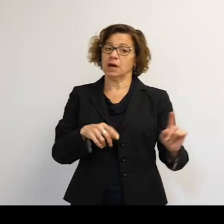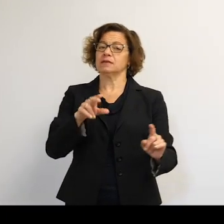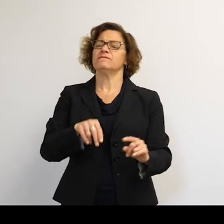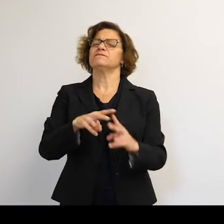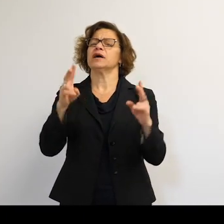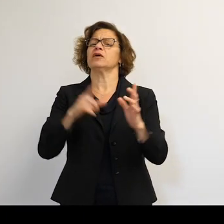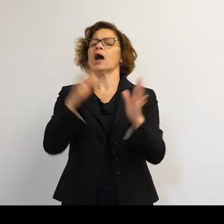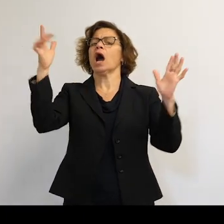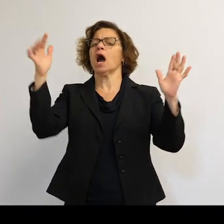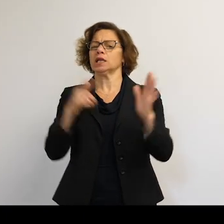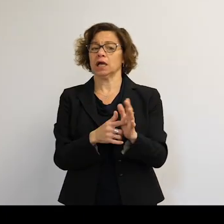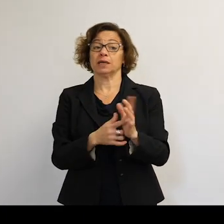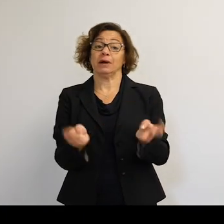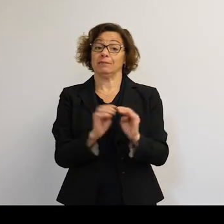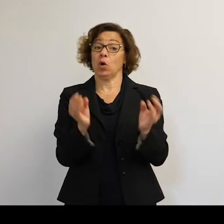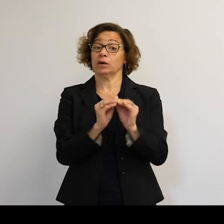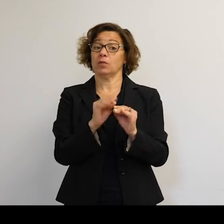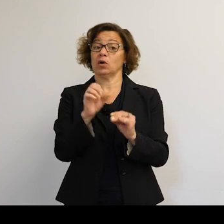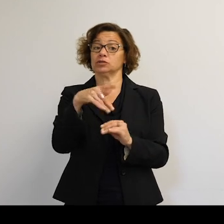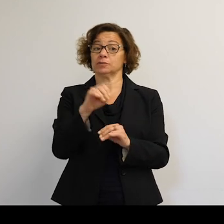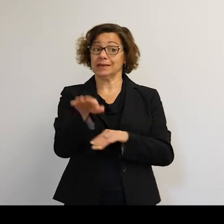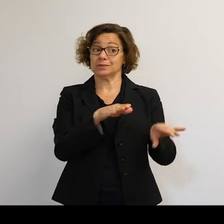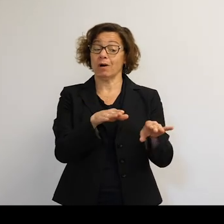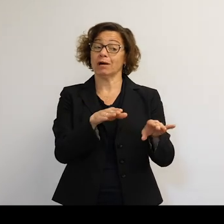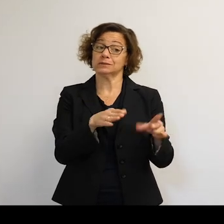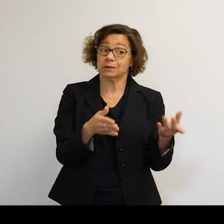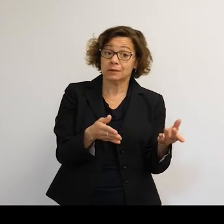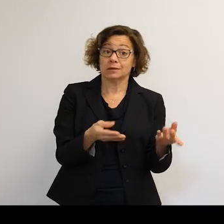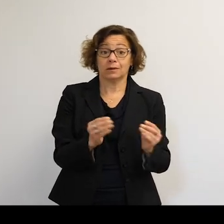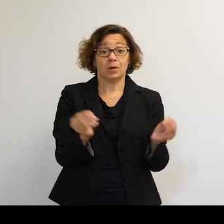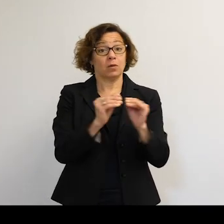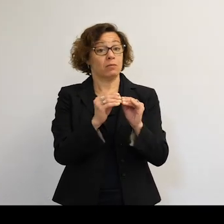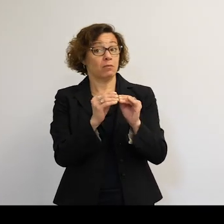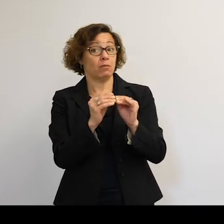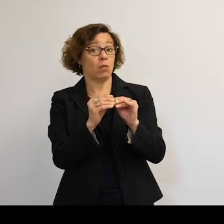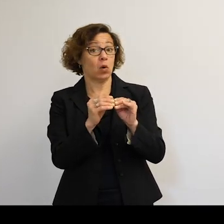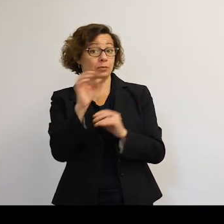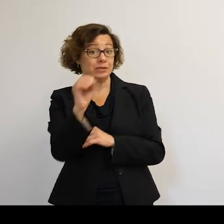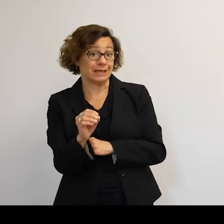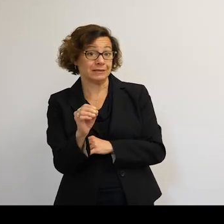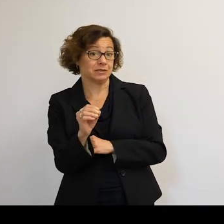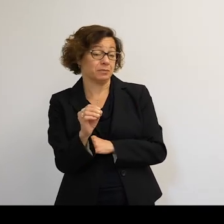you might get unlucky. And it's that's numbers. It might be vanishingly small. It might be once in sort of a thousand years of spacewalks.